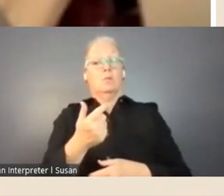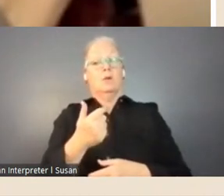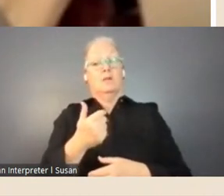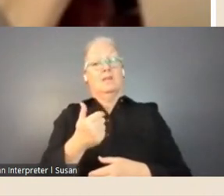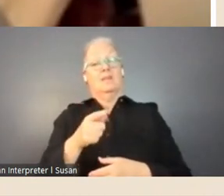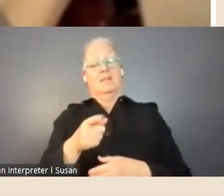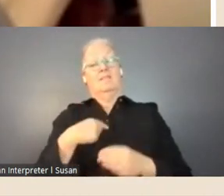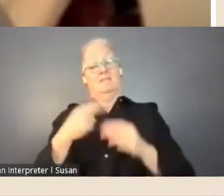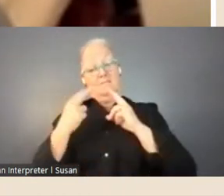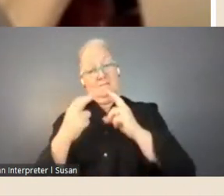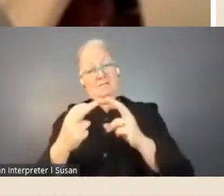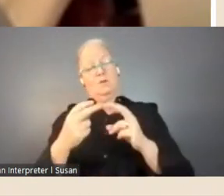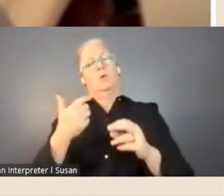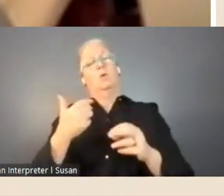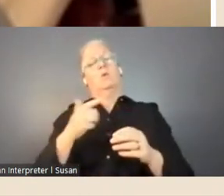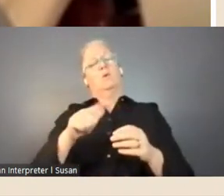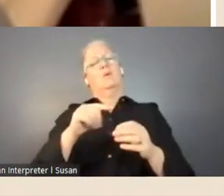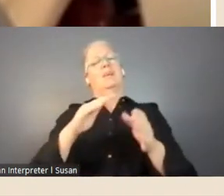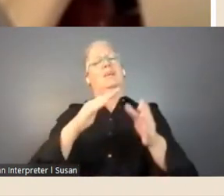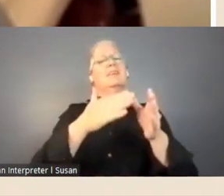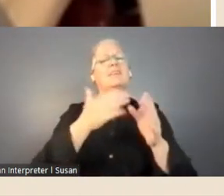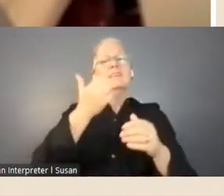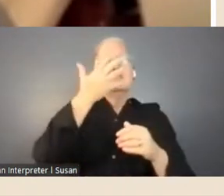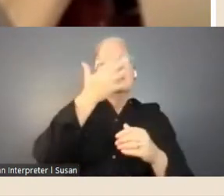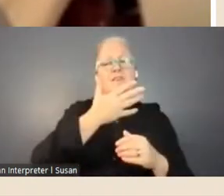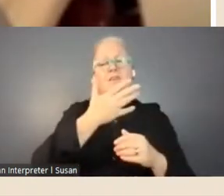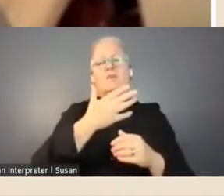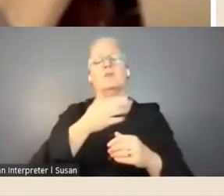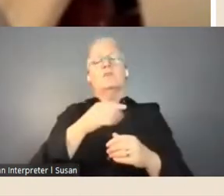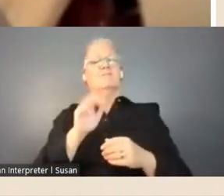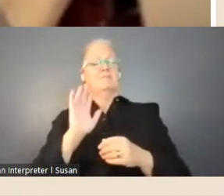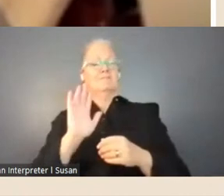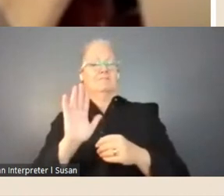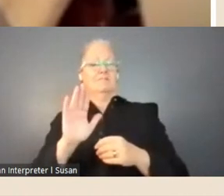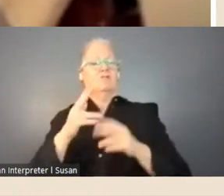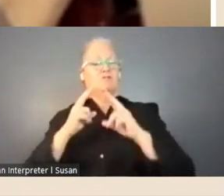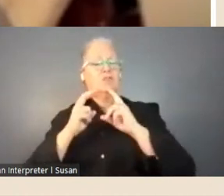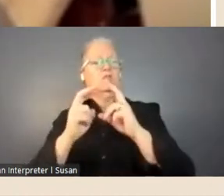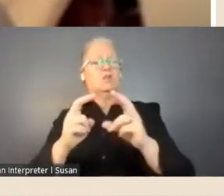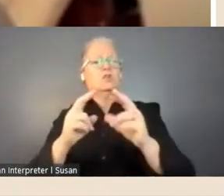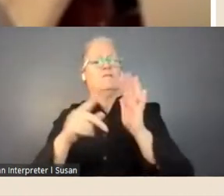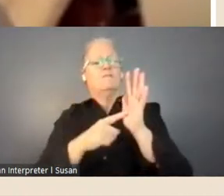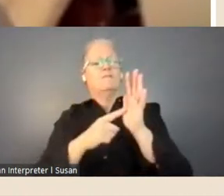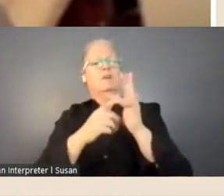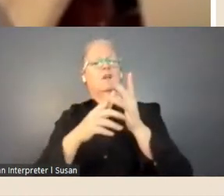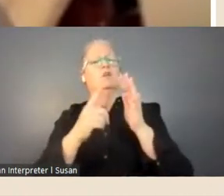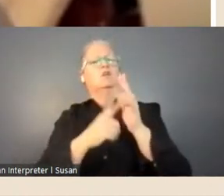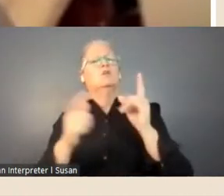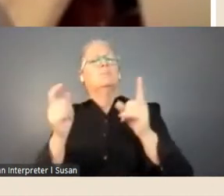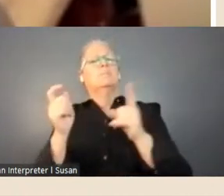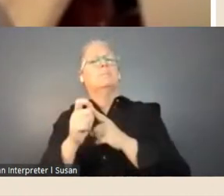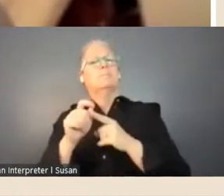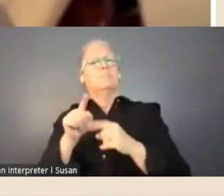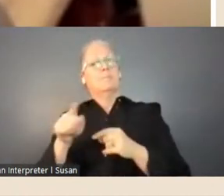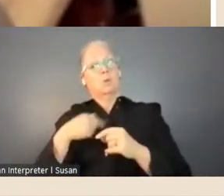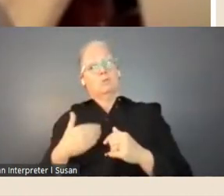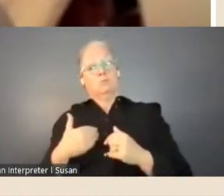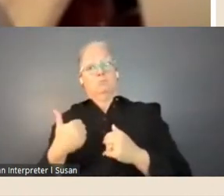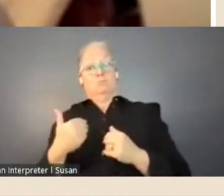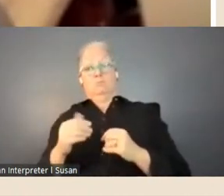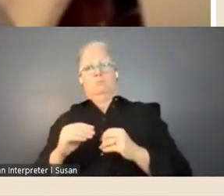Indigenous Victorian Aboriginal Cultural Heritage Research Fellowships and if you're interested